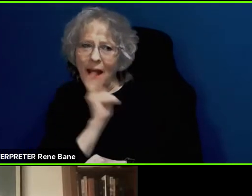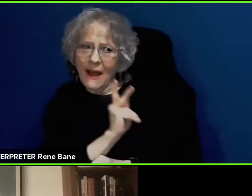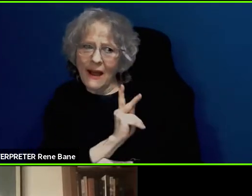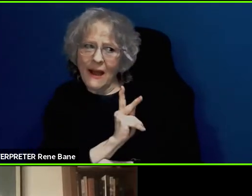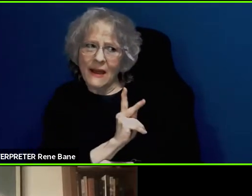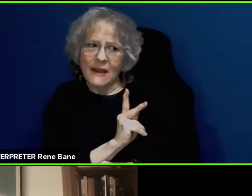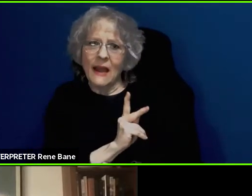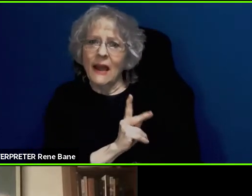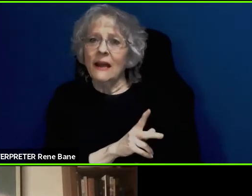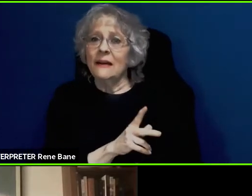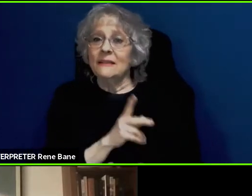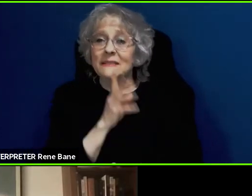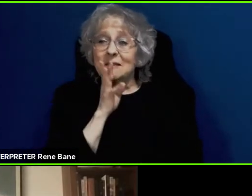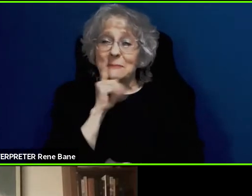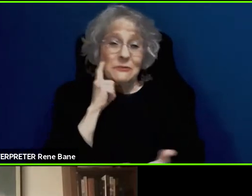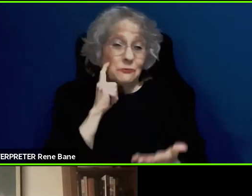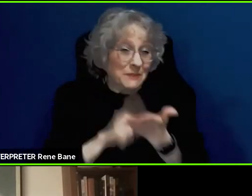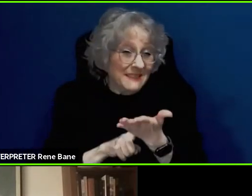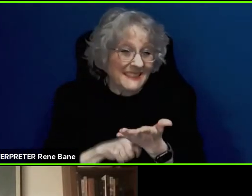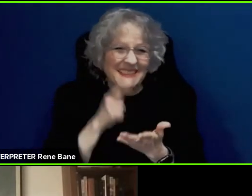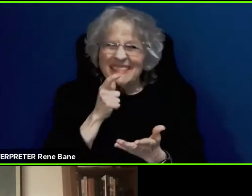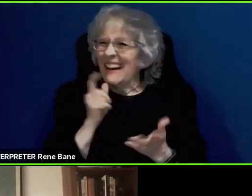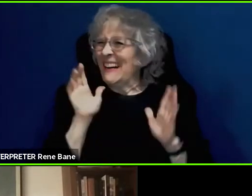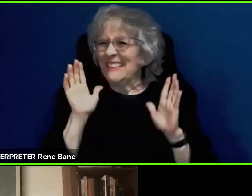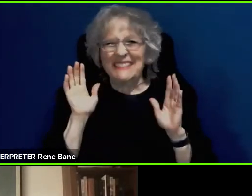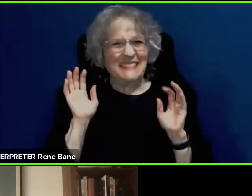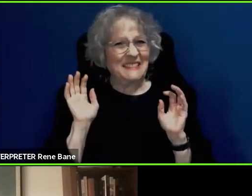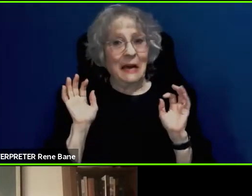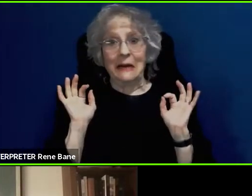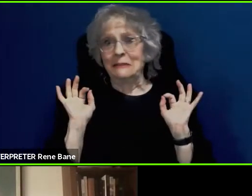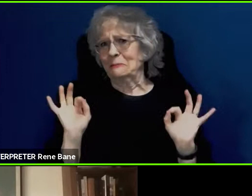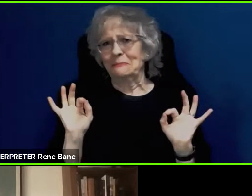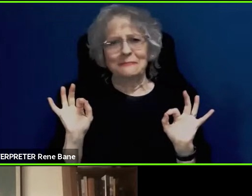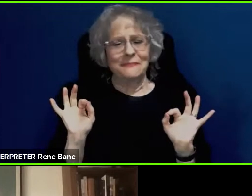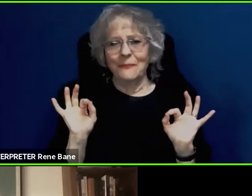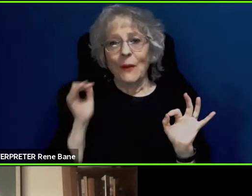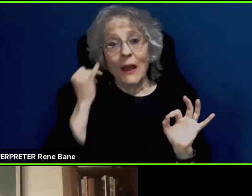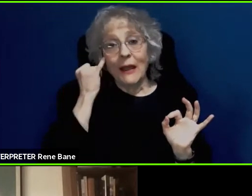great. With an accent it is not great. To be a person using sign language, you got a problem.